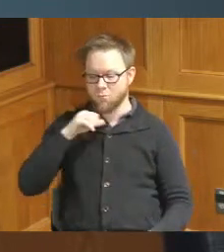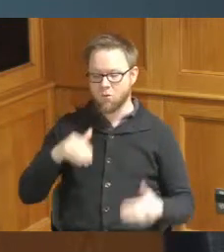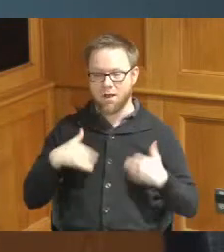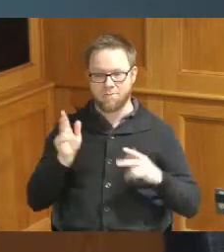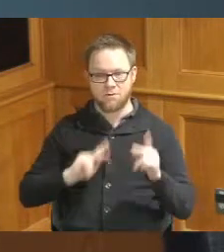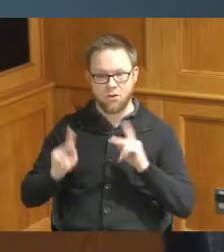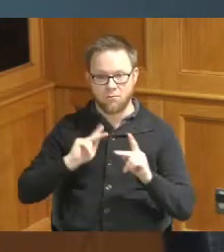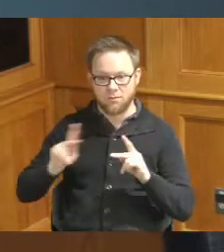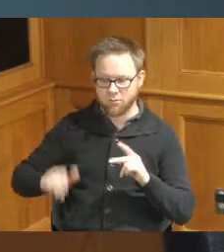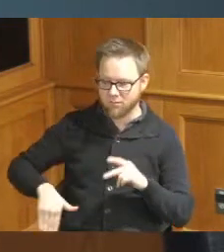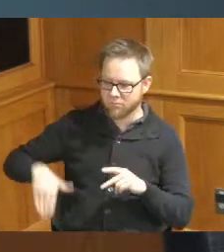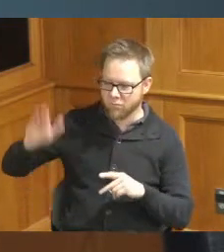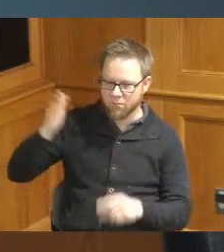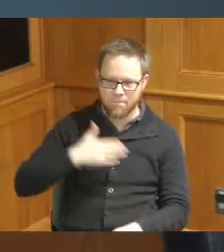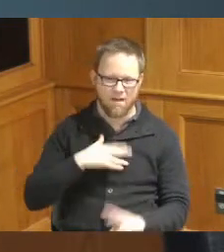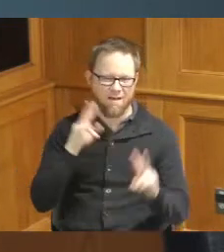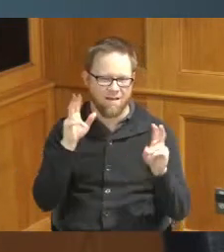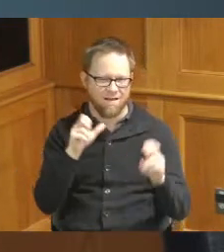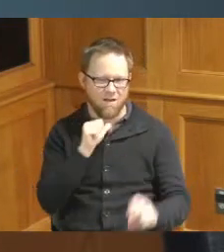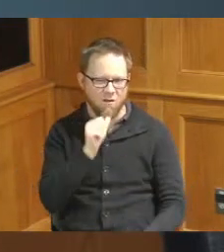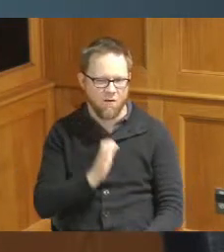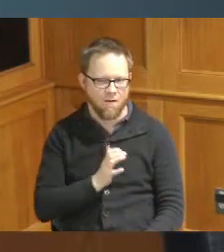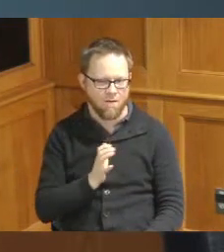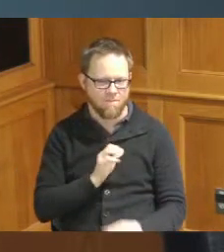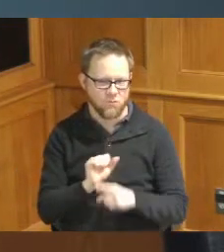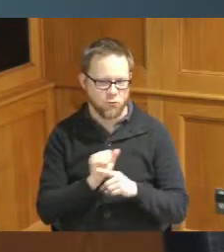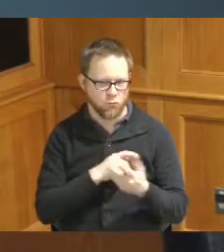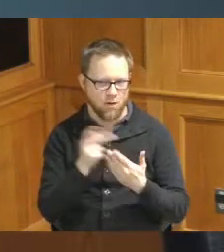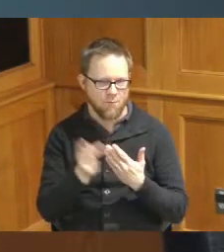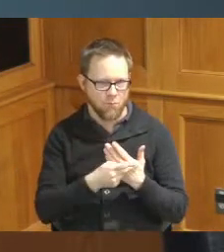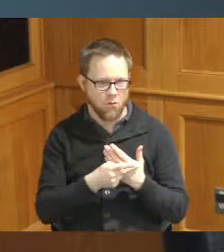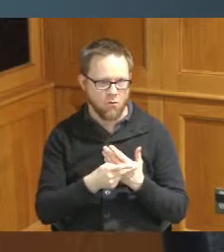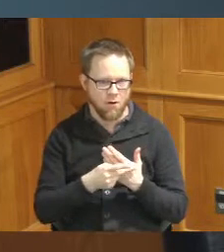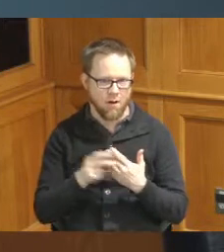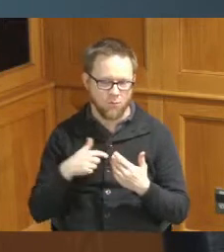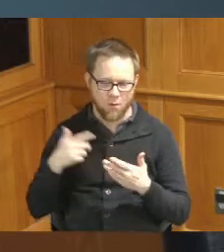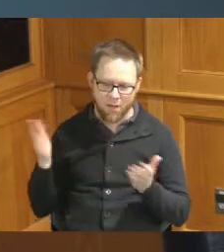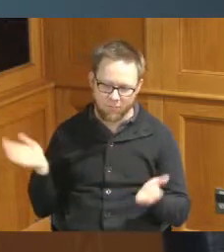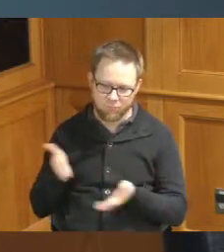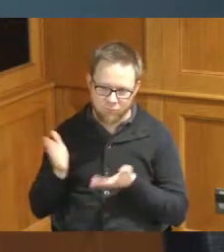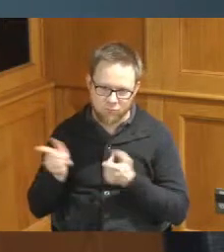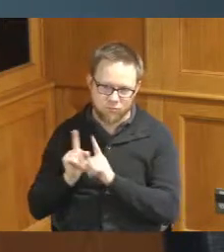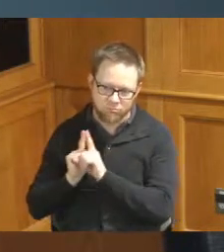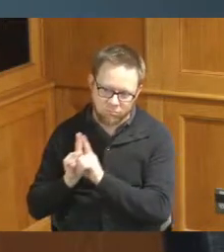through my unofficial training program where I've had a chance to give them the opportunity to be